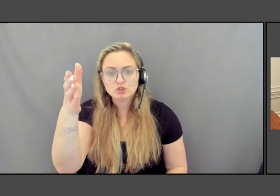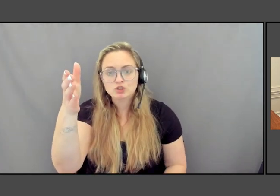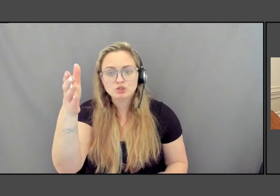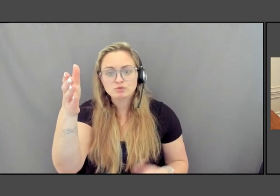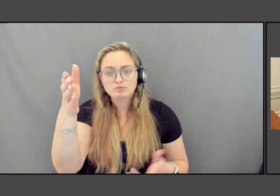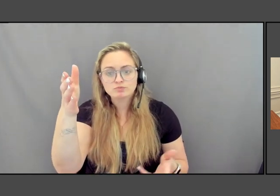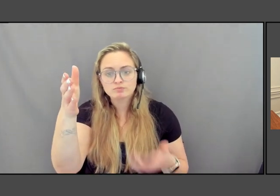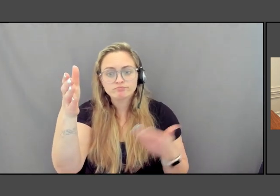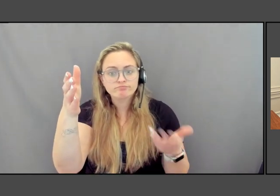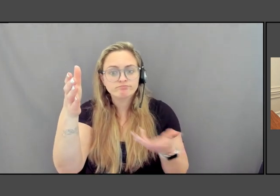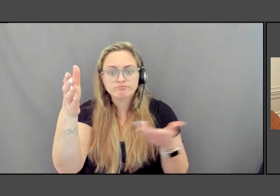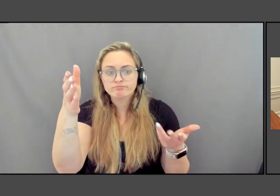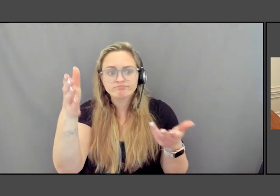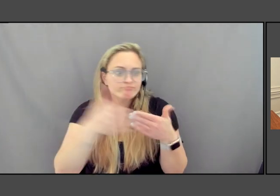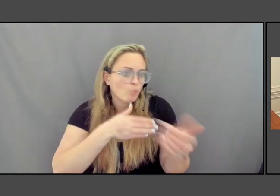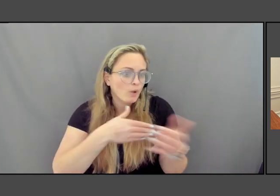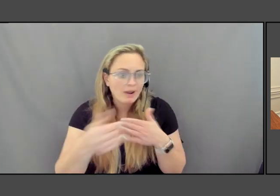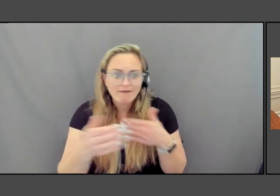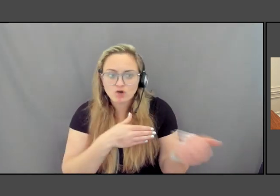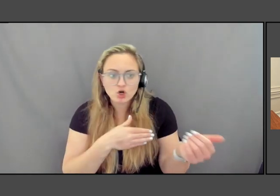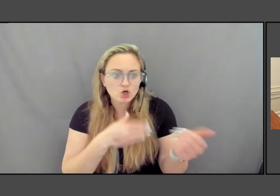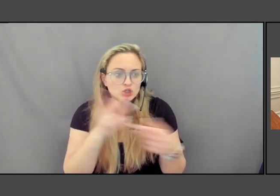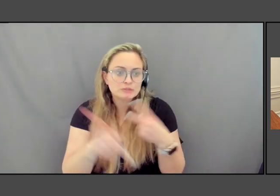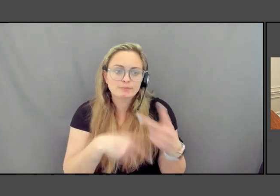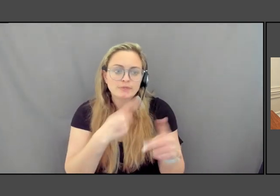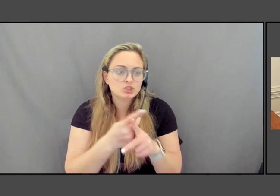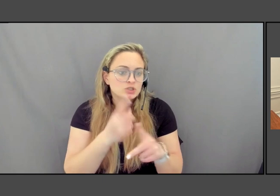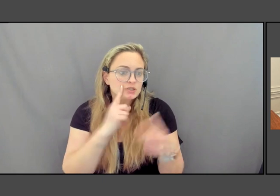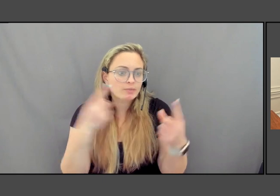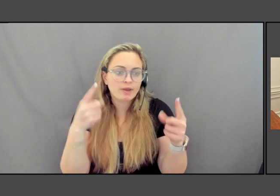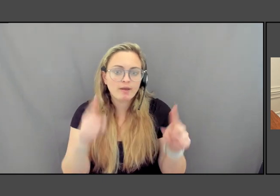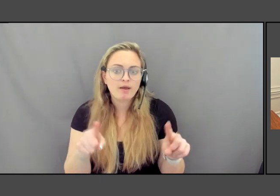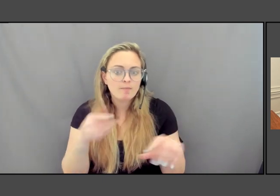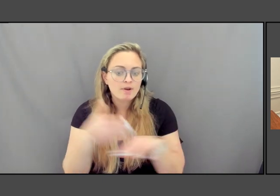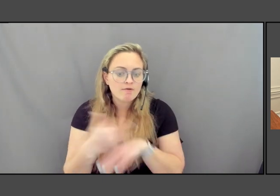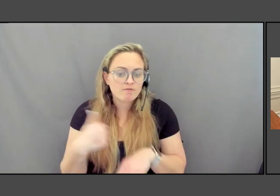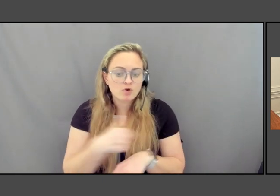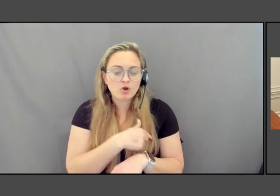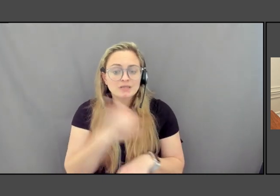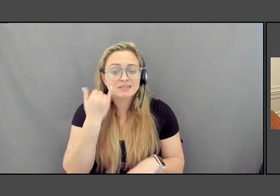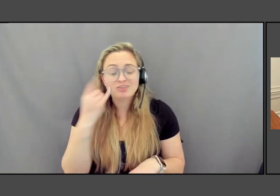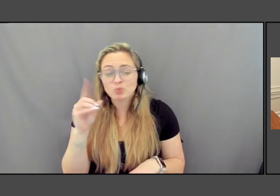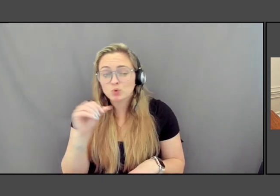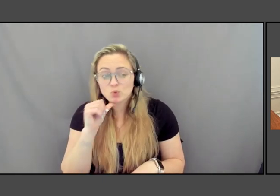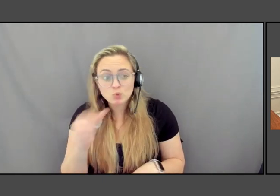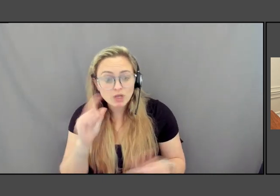whatever species that might come after us if we do not change our ways.